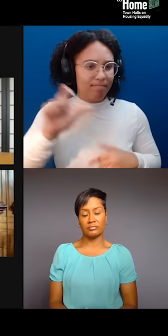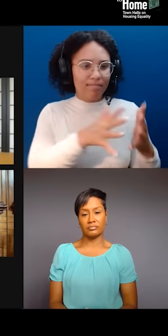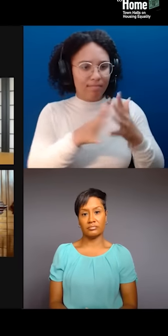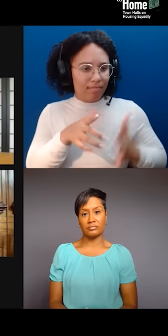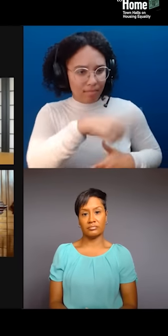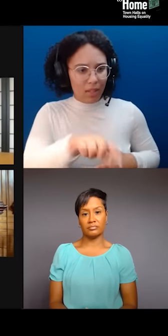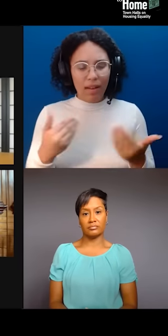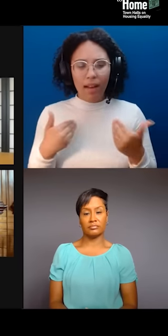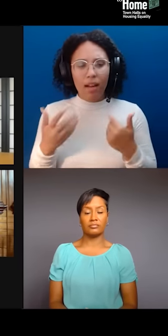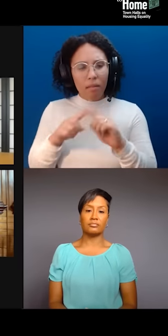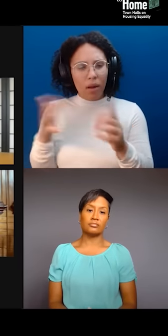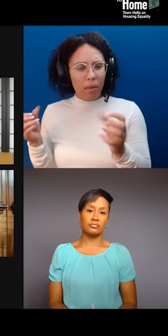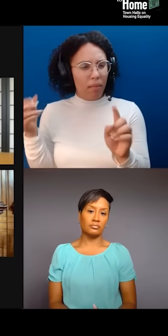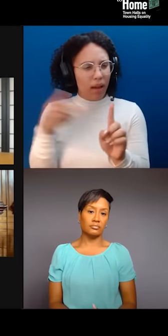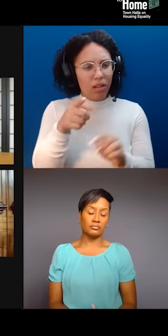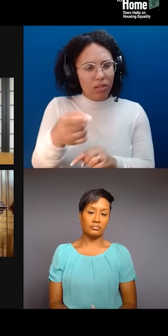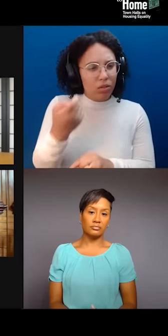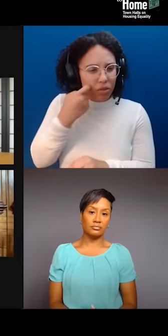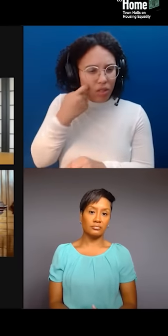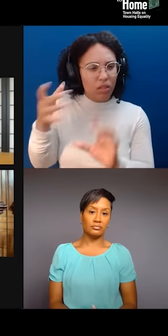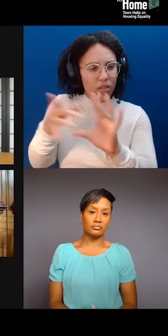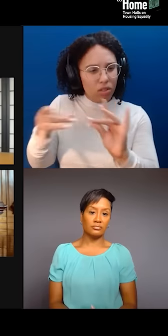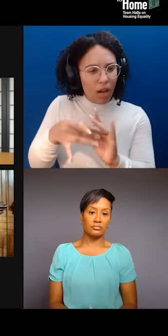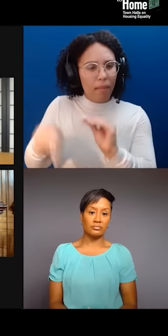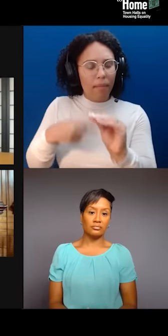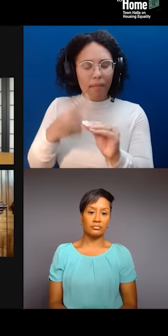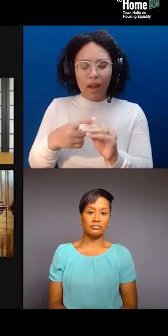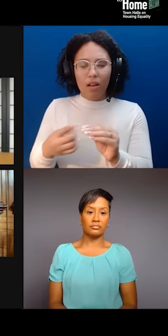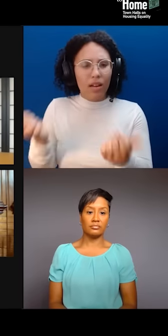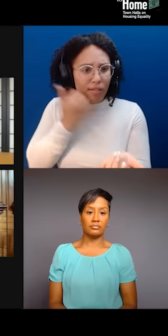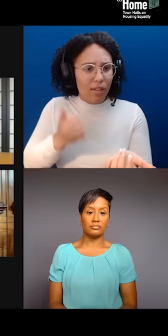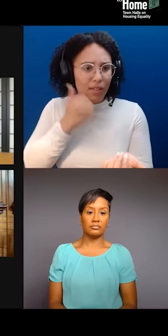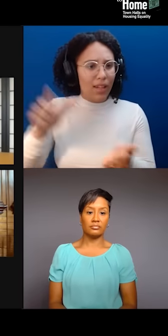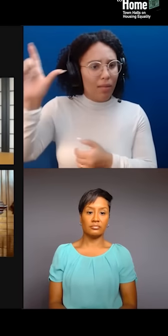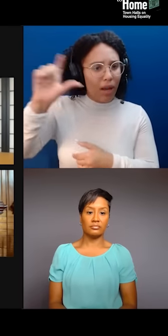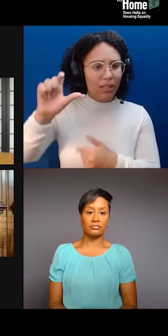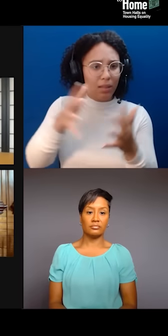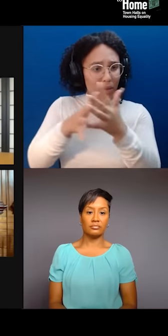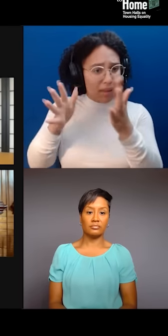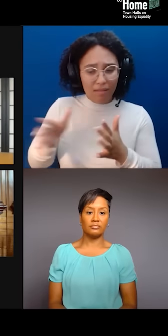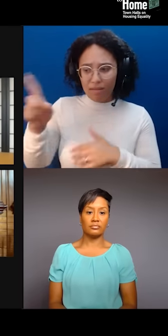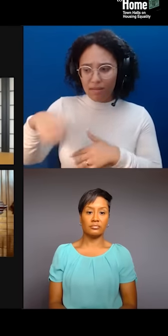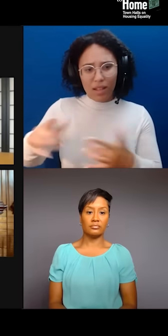about the everyday concerns of Muslim Americans here in New York City and elsewhere. But first, I'd like to ask you and Betty,